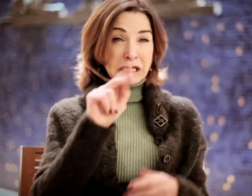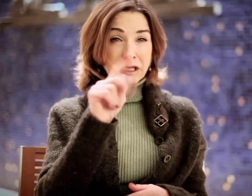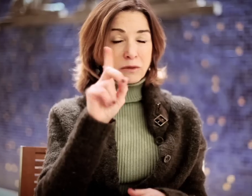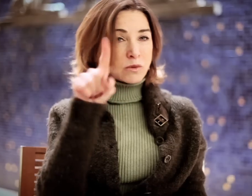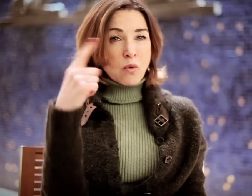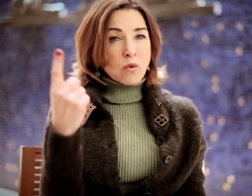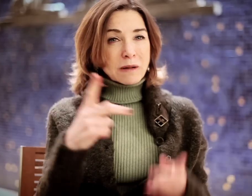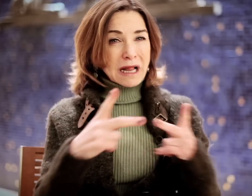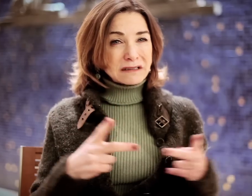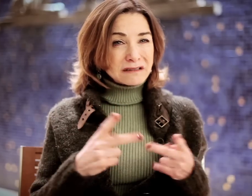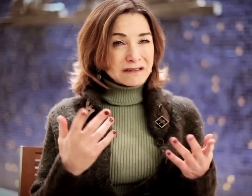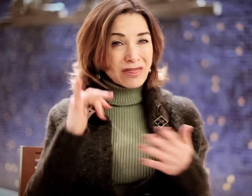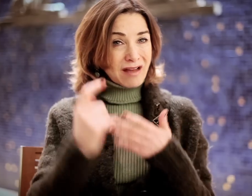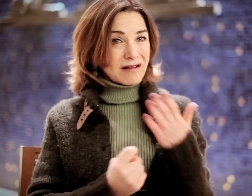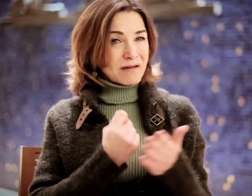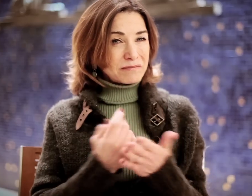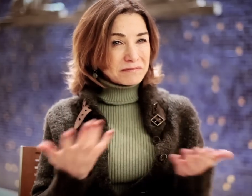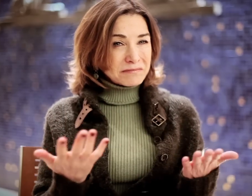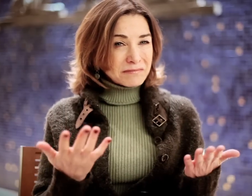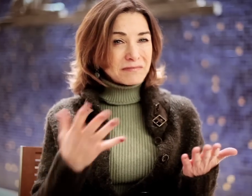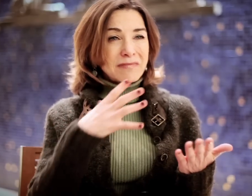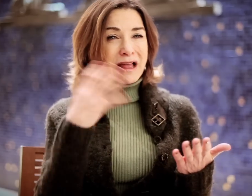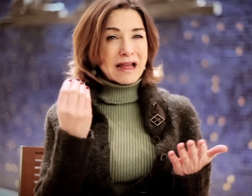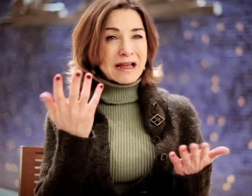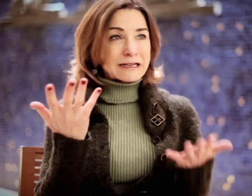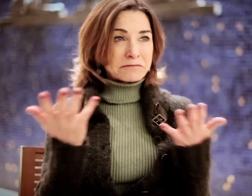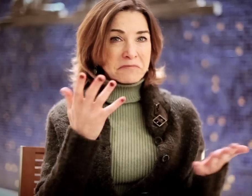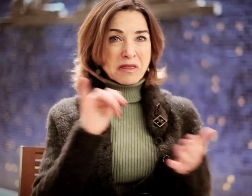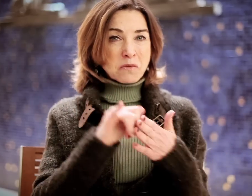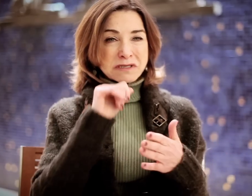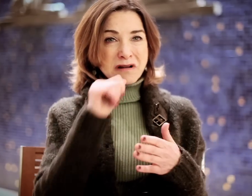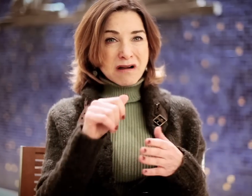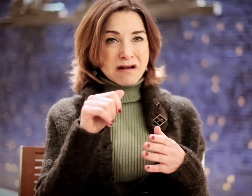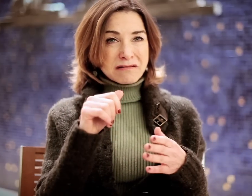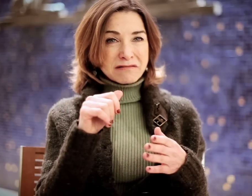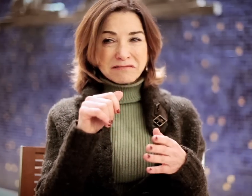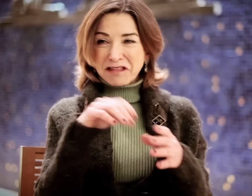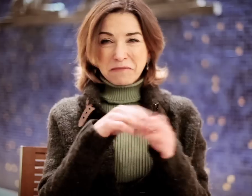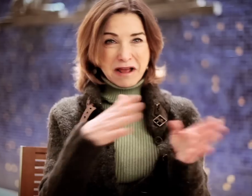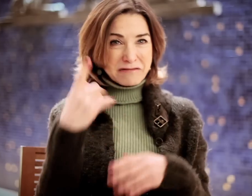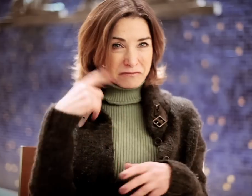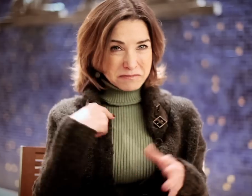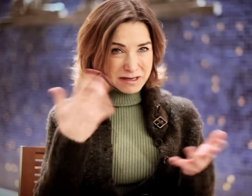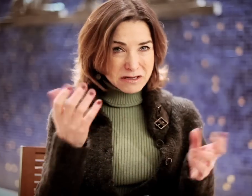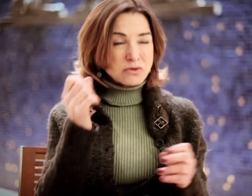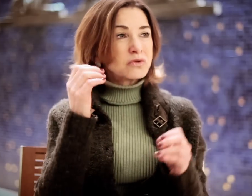NTD (National Theatre for the Deaf) was the only place to go, at the time. And... that was not... in my plan for myself.